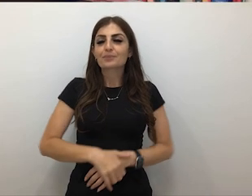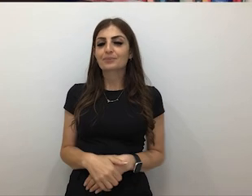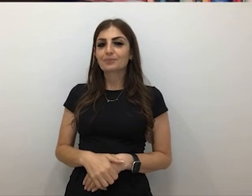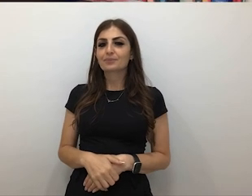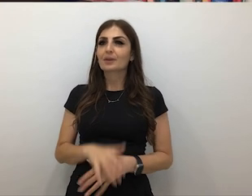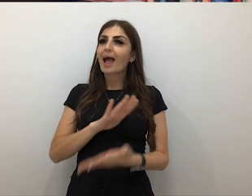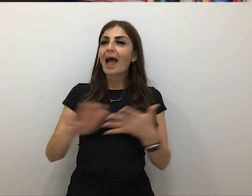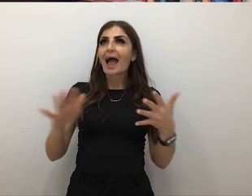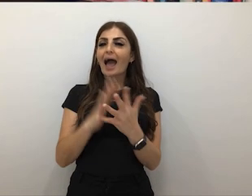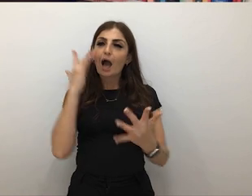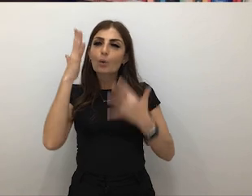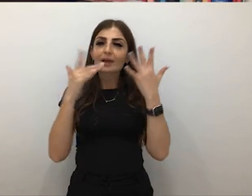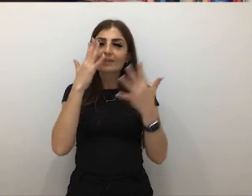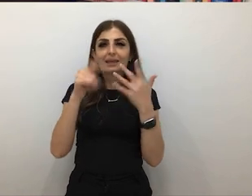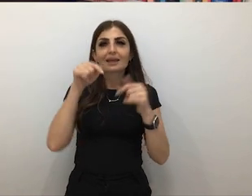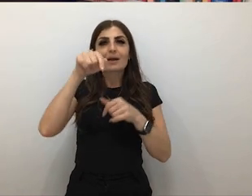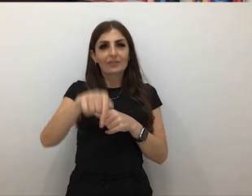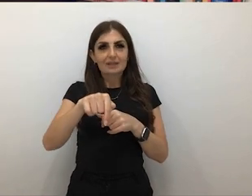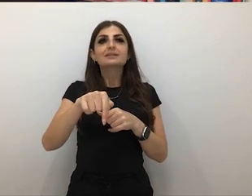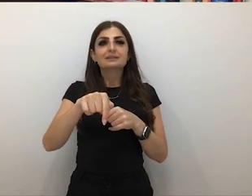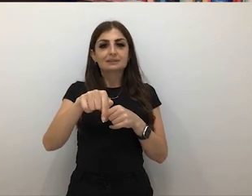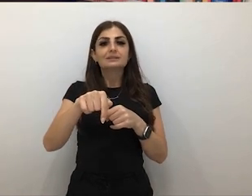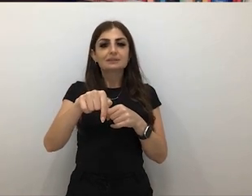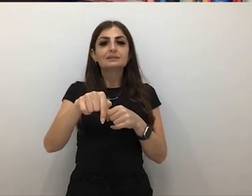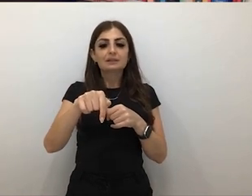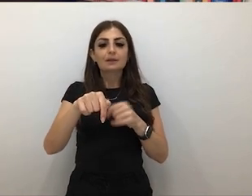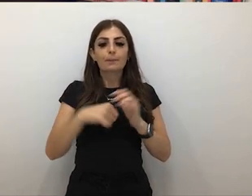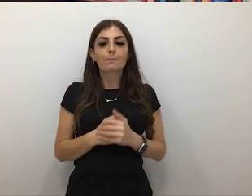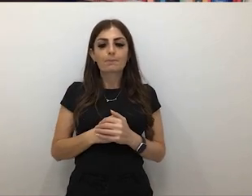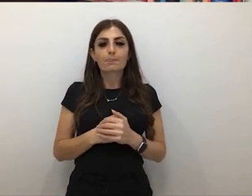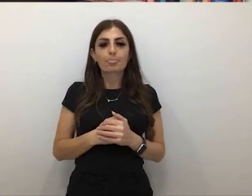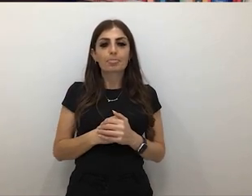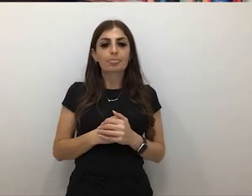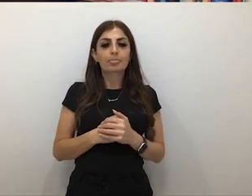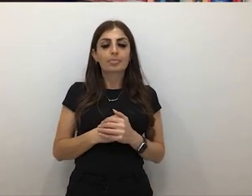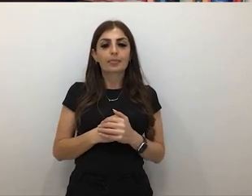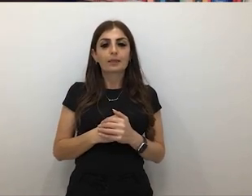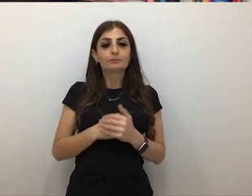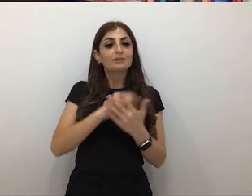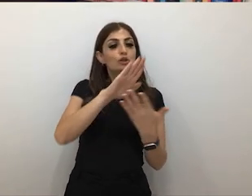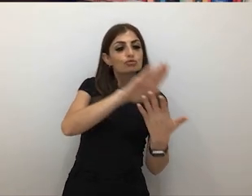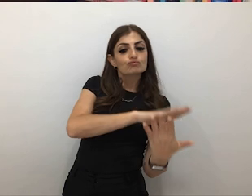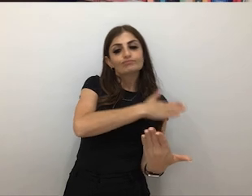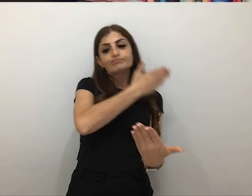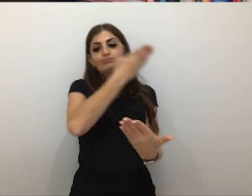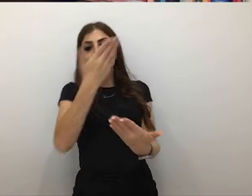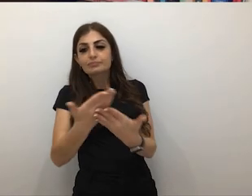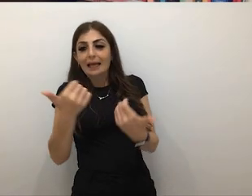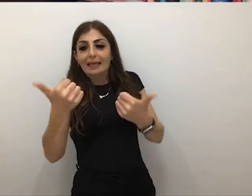public domain as a space is the transition and being able to operate as basically two different